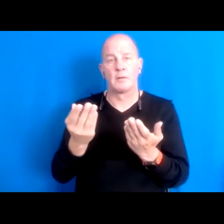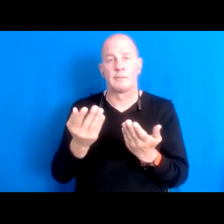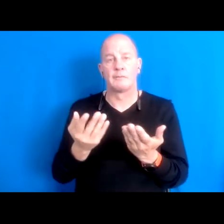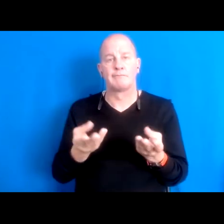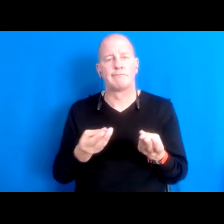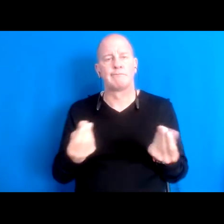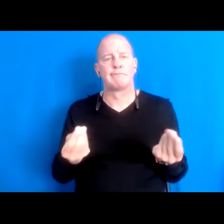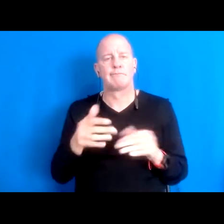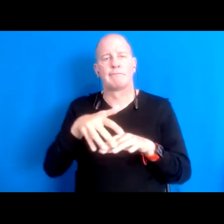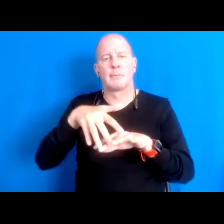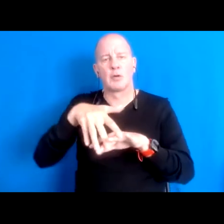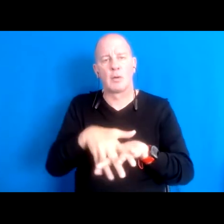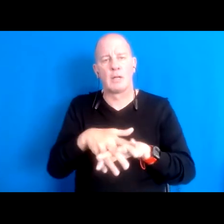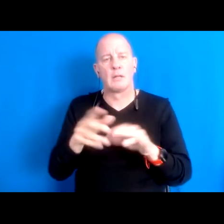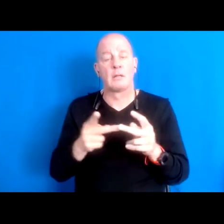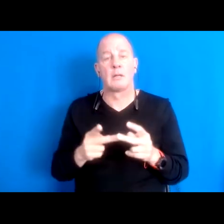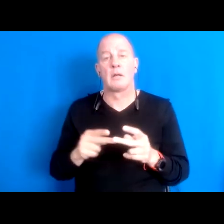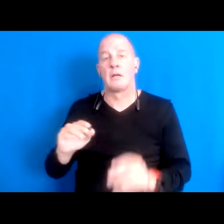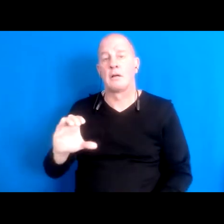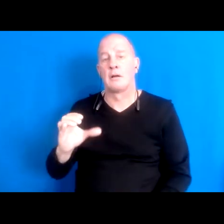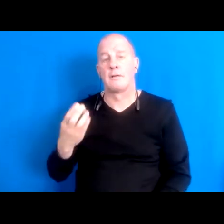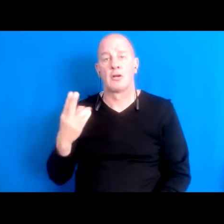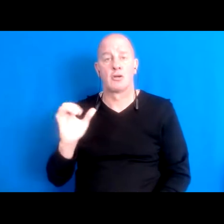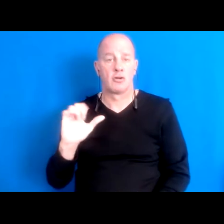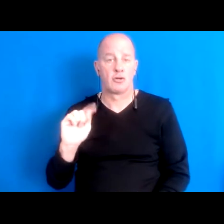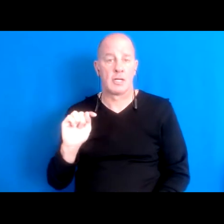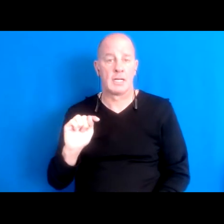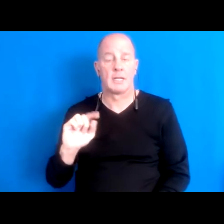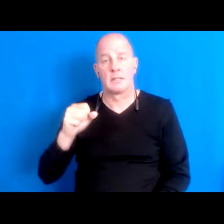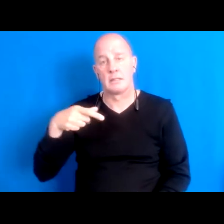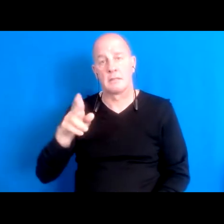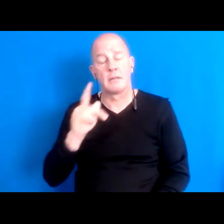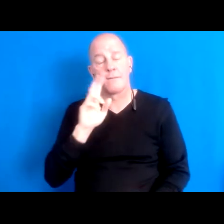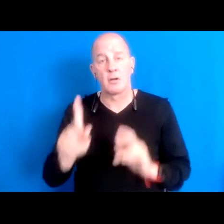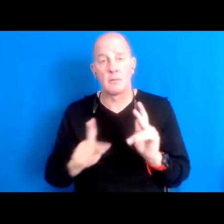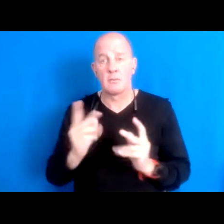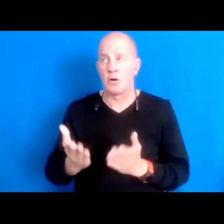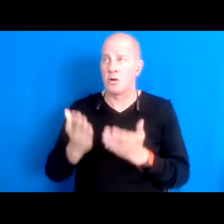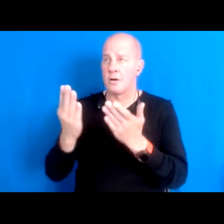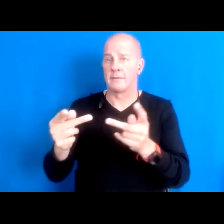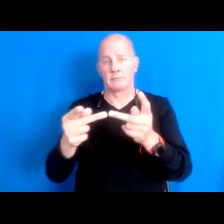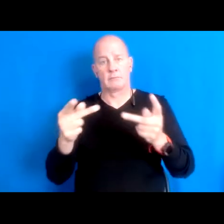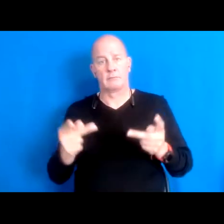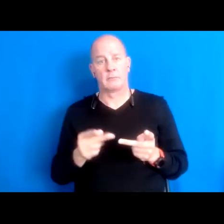chanting spaces for people, or 15:52:32 places where you can really, really